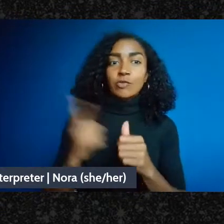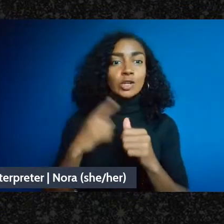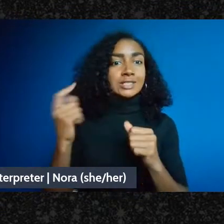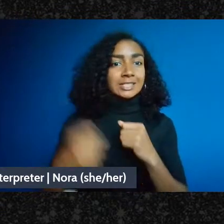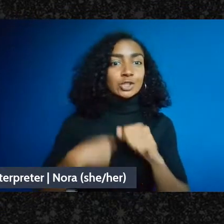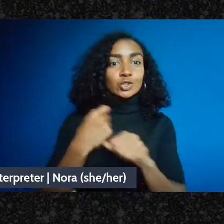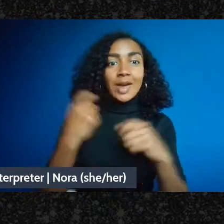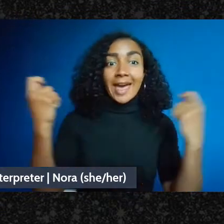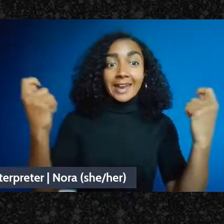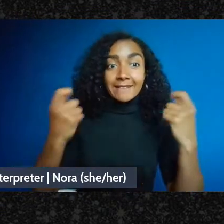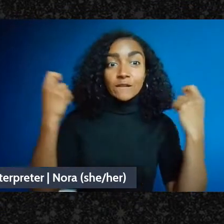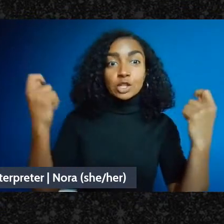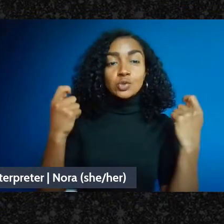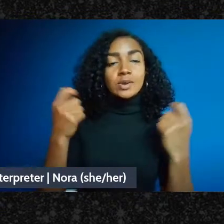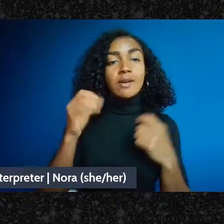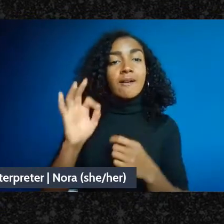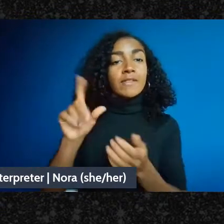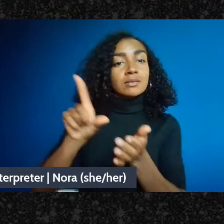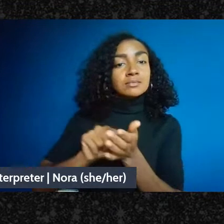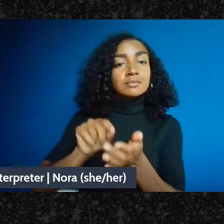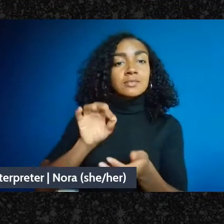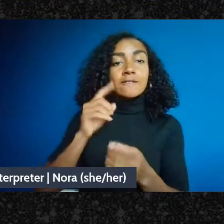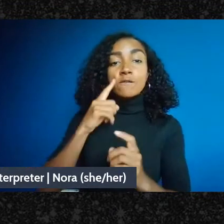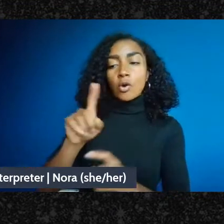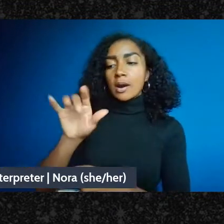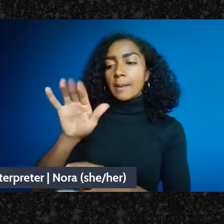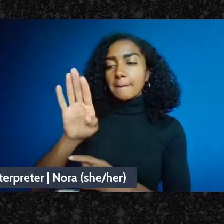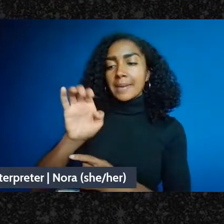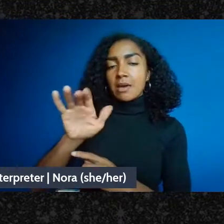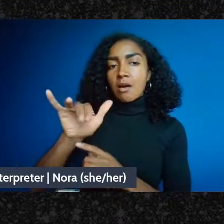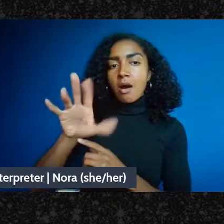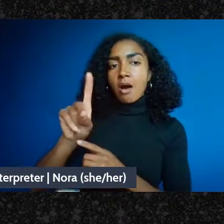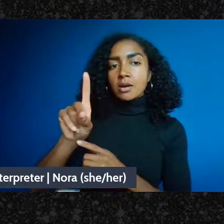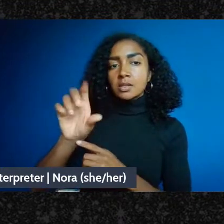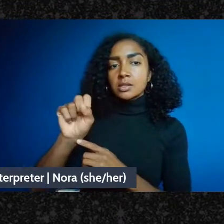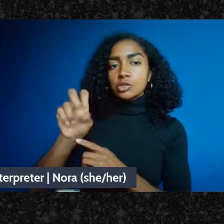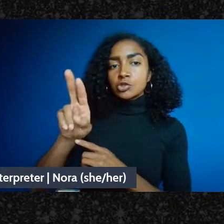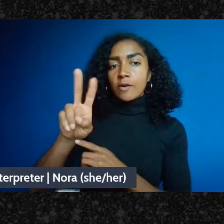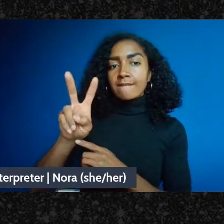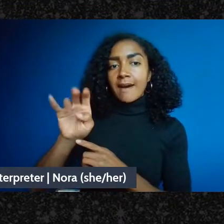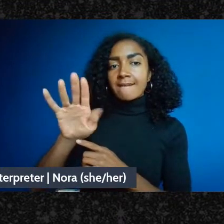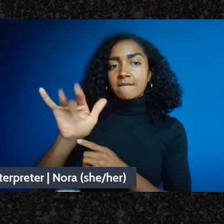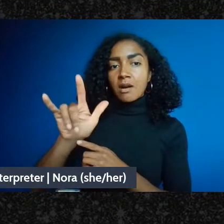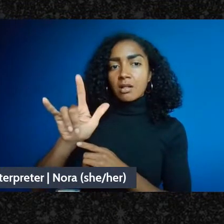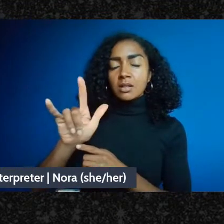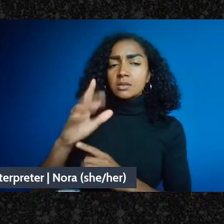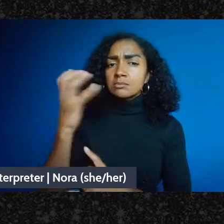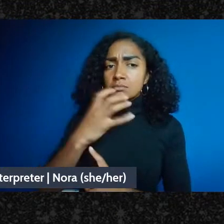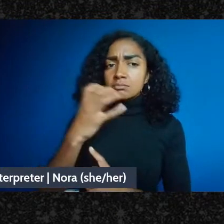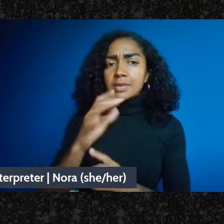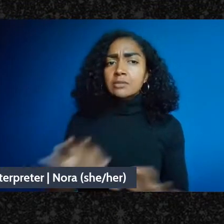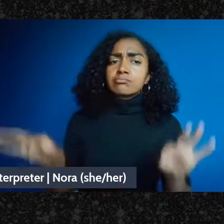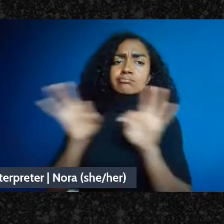of Beyond Survival, a really incredible new anthology about transformative justice. And so